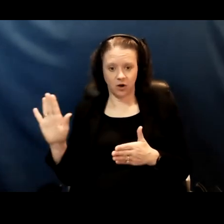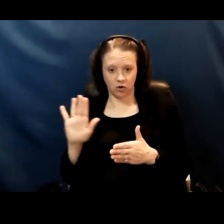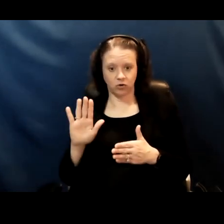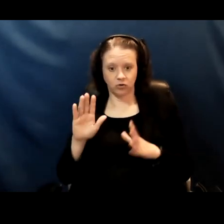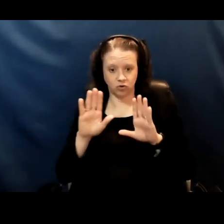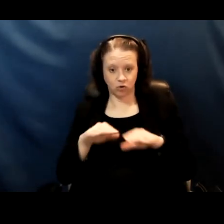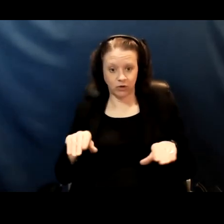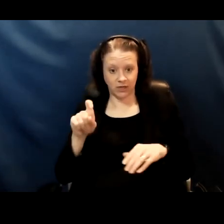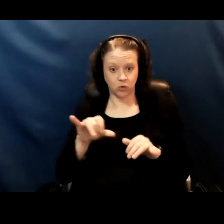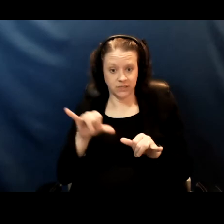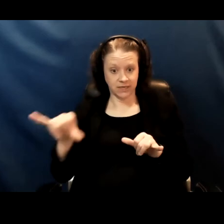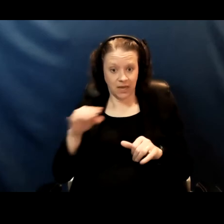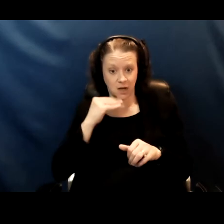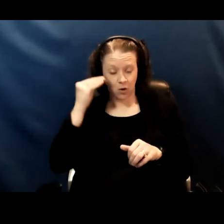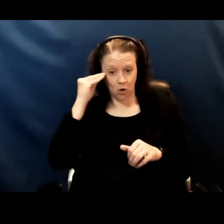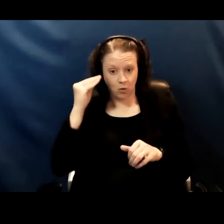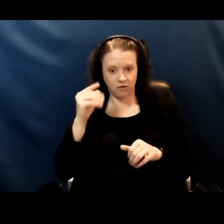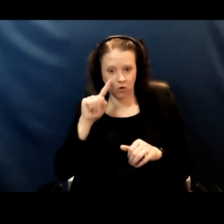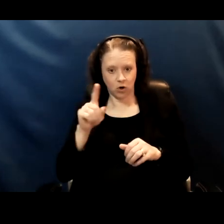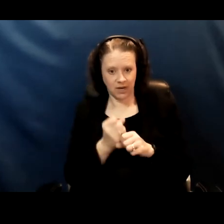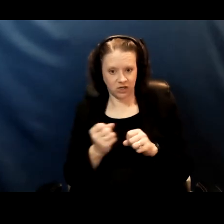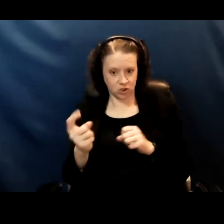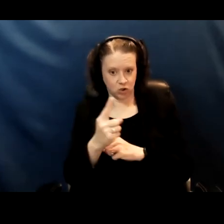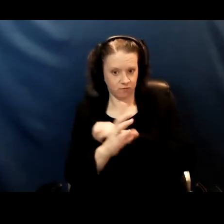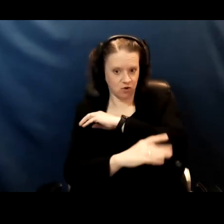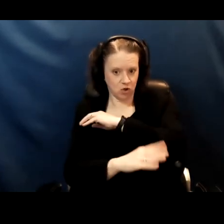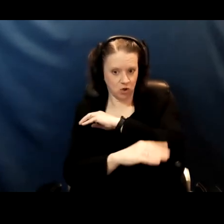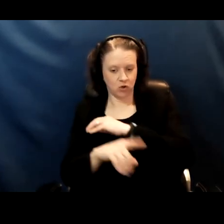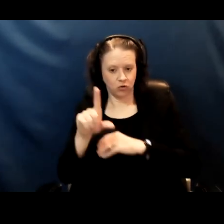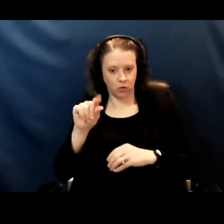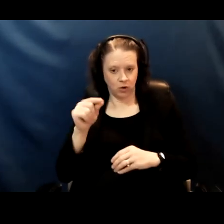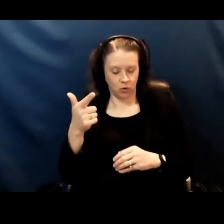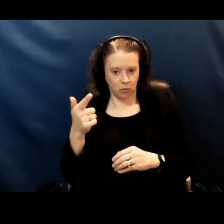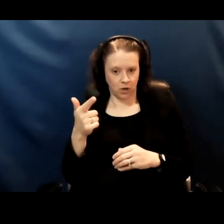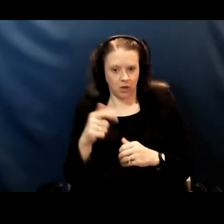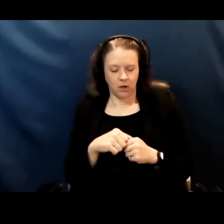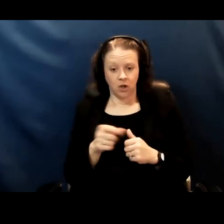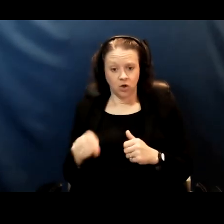in the coming school year in the fall of 2021. Do you think there's going to be